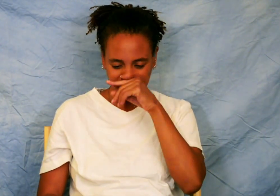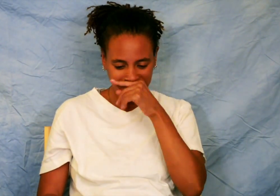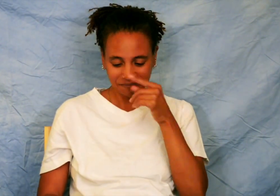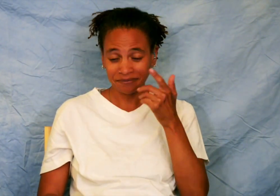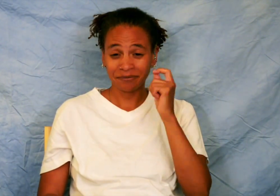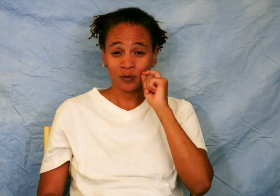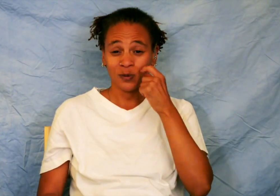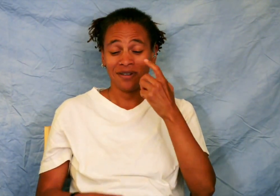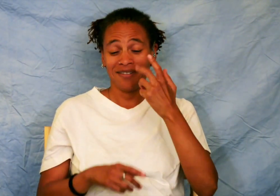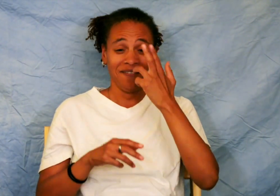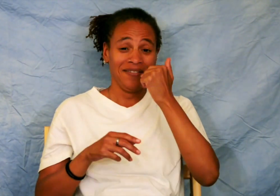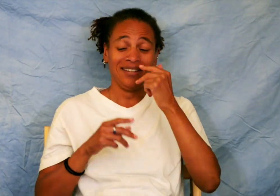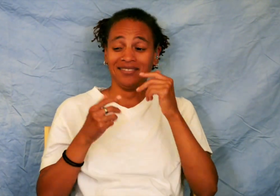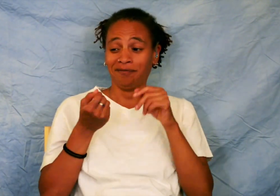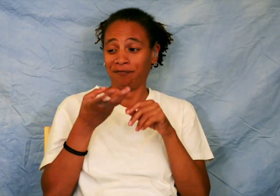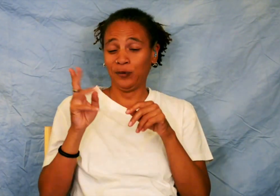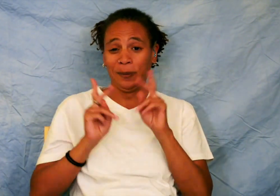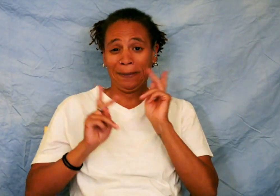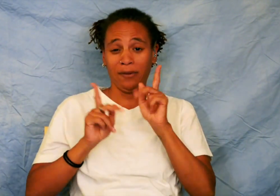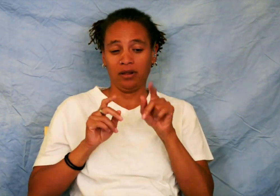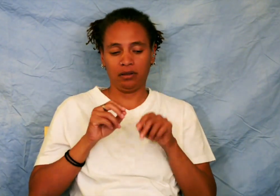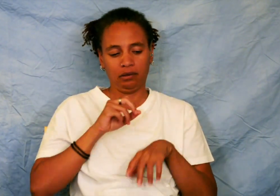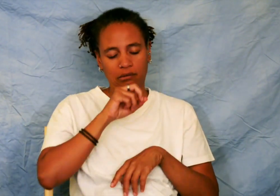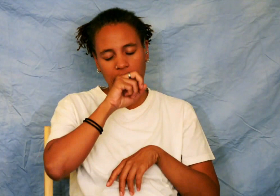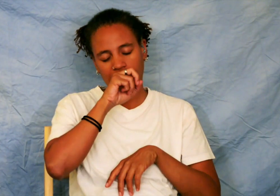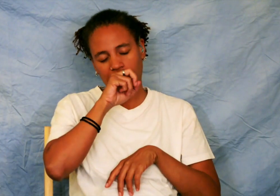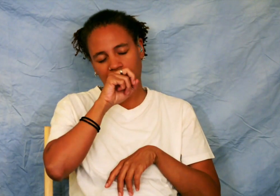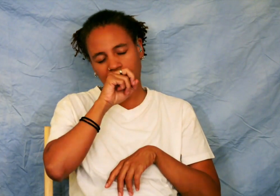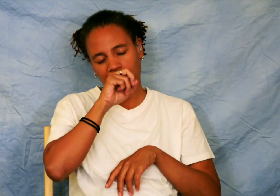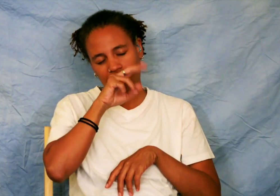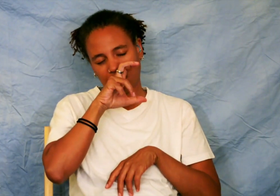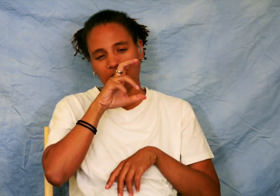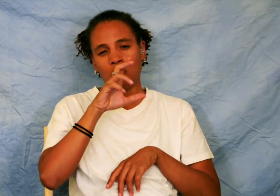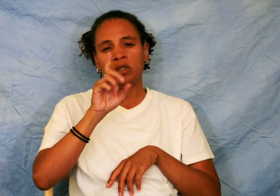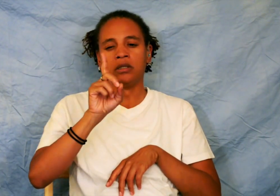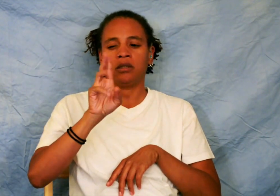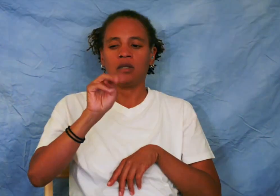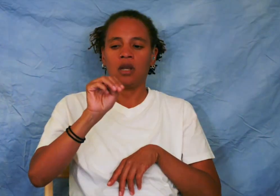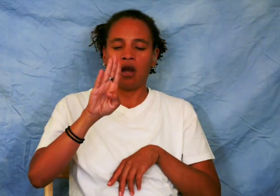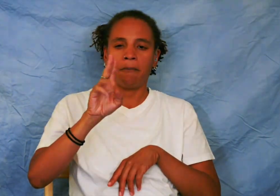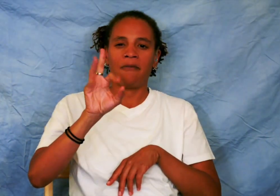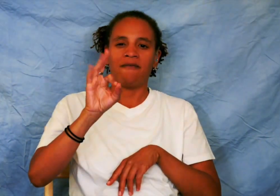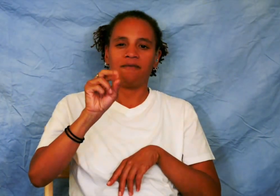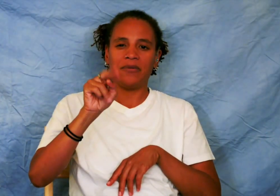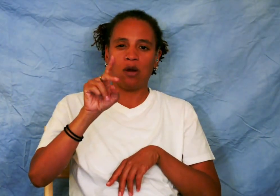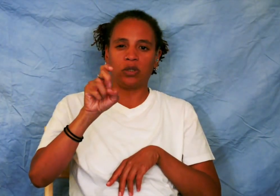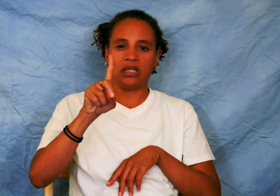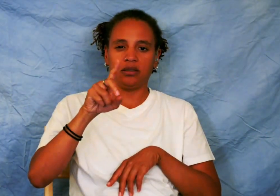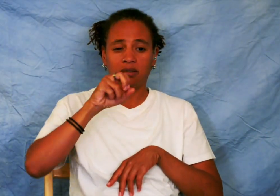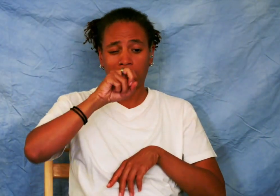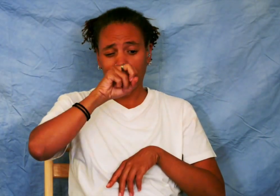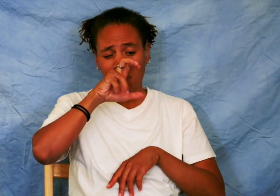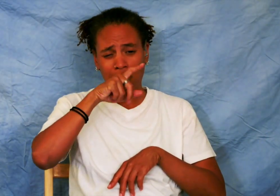It was cool! The funny thing is, a few other people with us were just dumbfounded by my